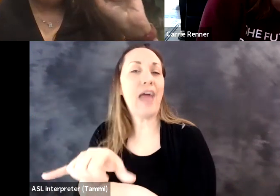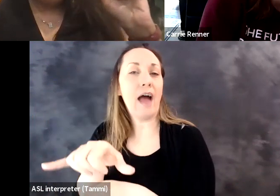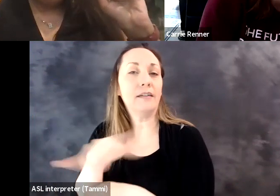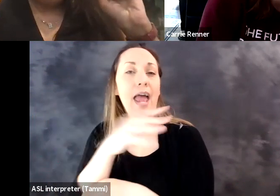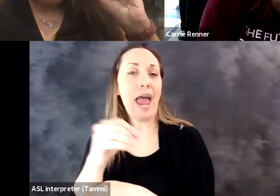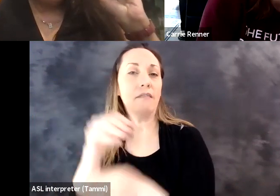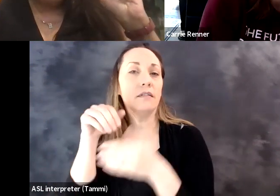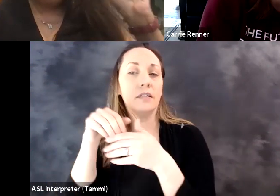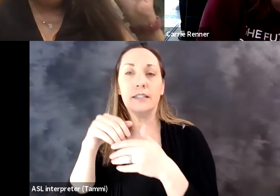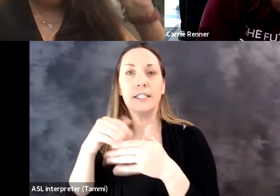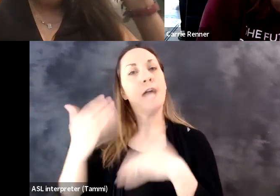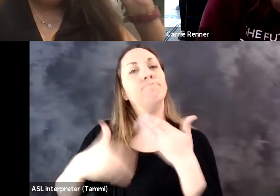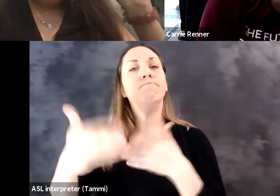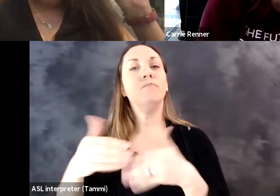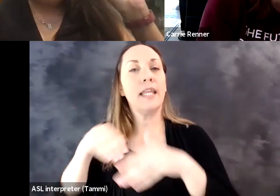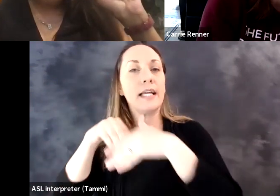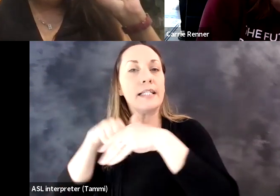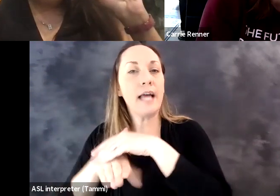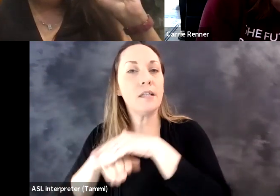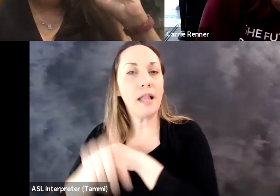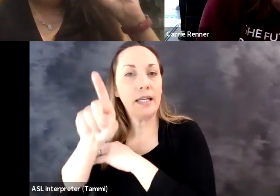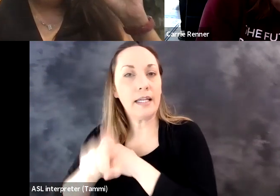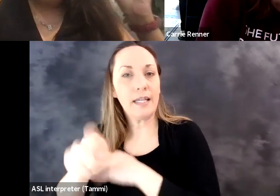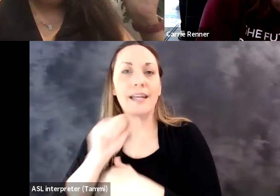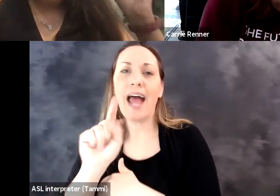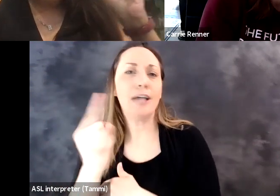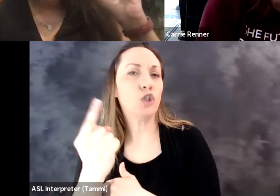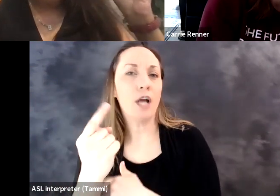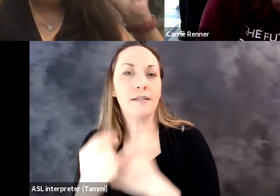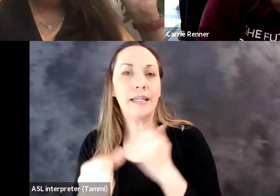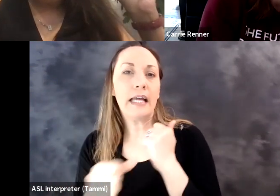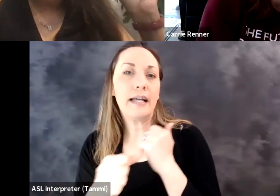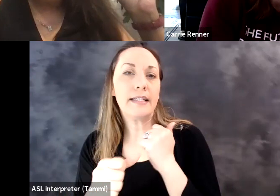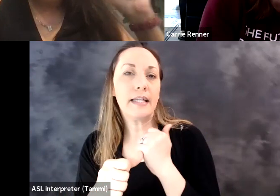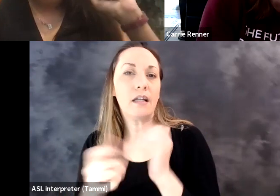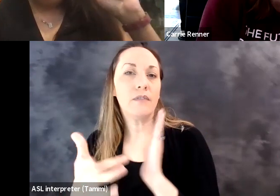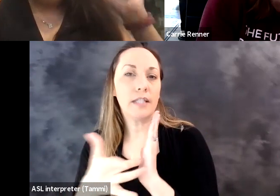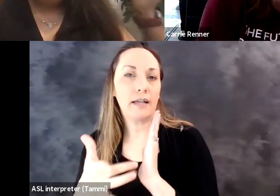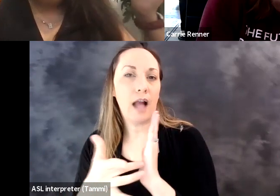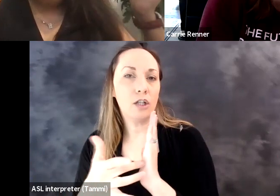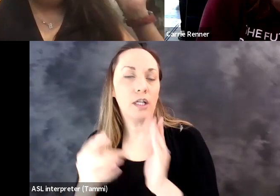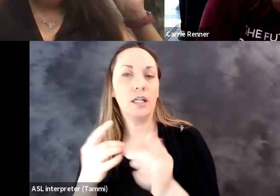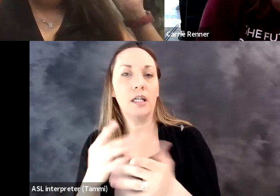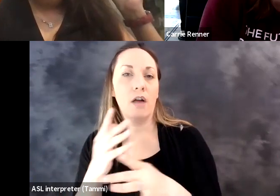So because the buying part of all of our organizations is a lot bigger than anything else. How do we use that leverage and accelerate the accessibility need and